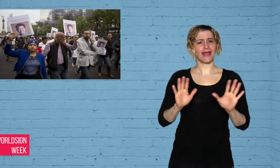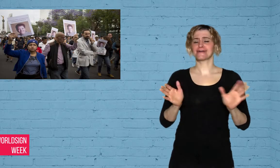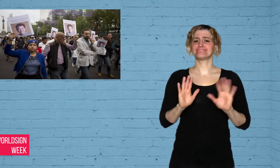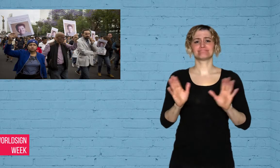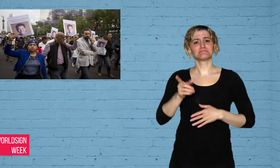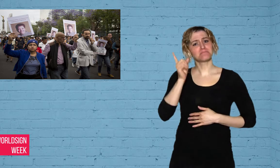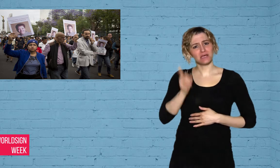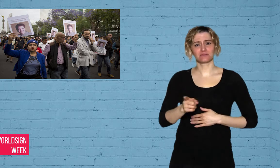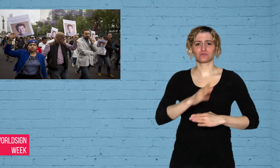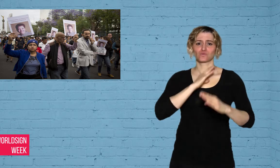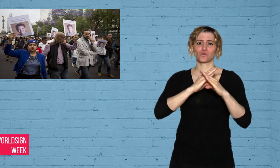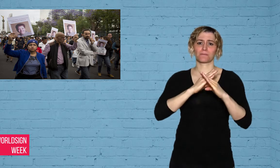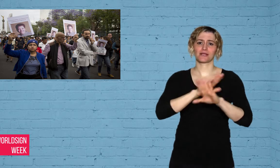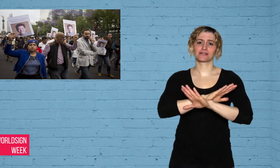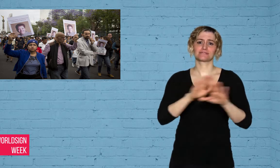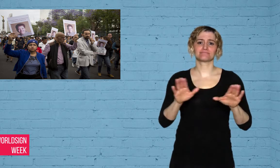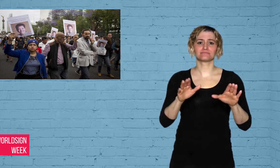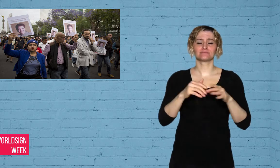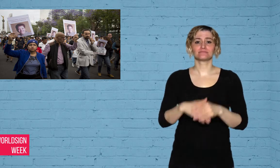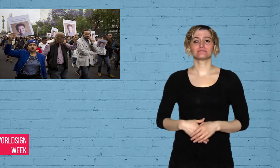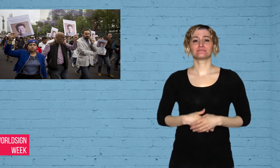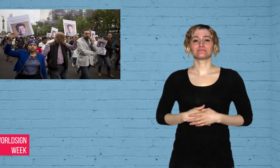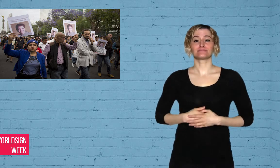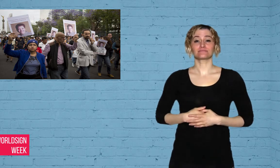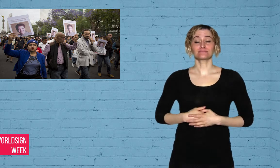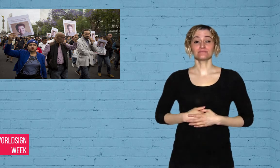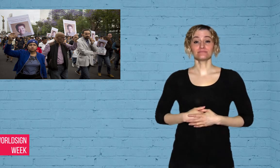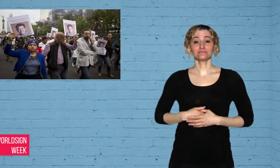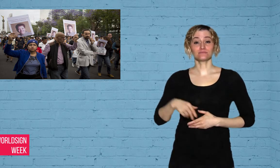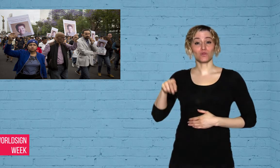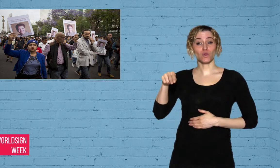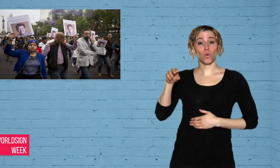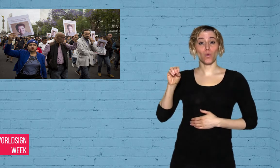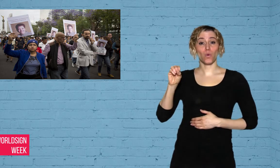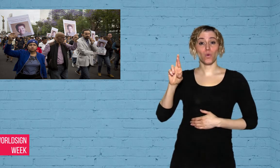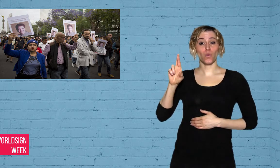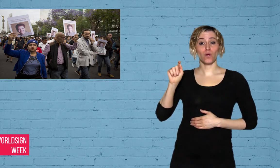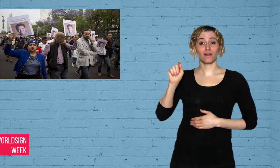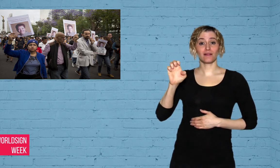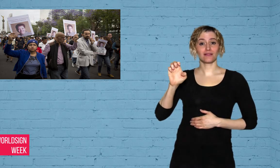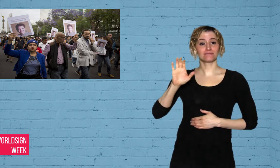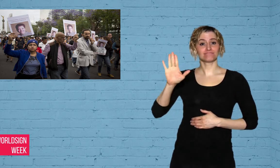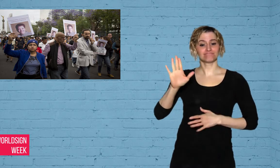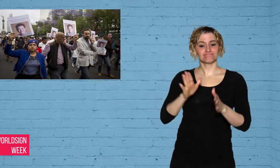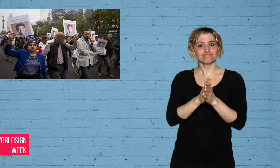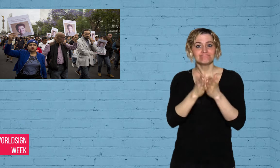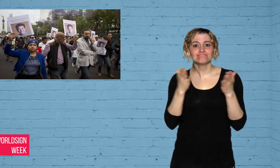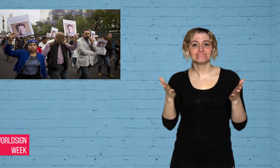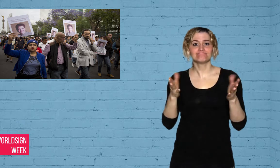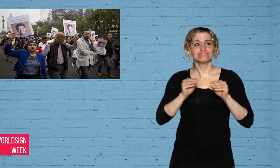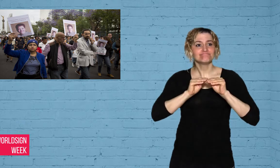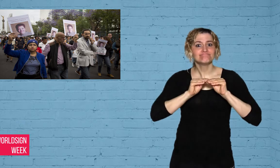after the recent deaths of three